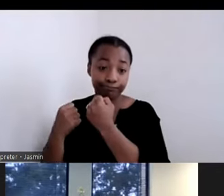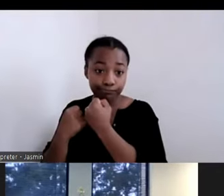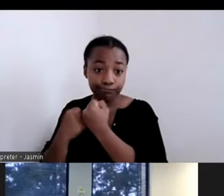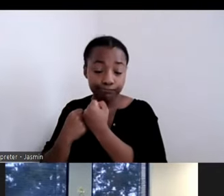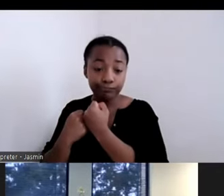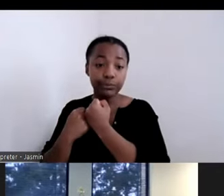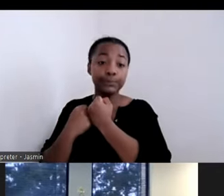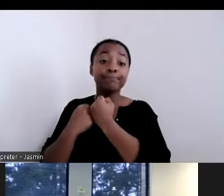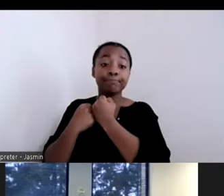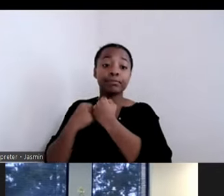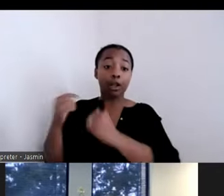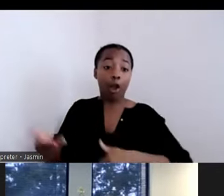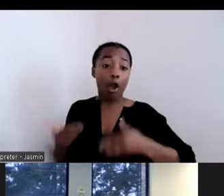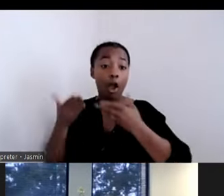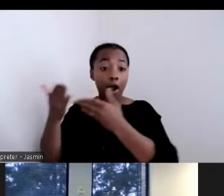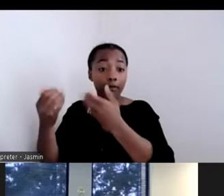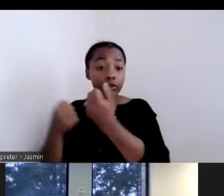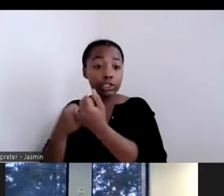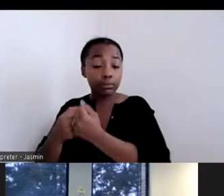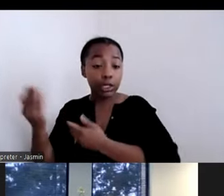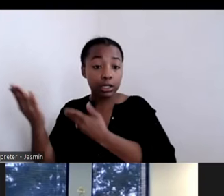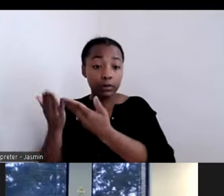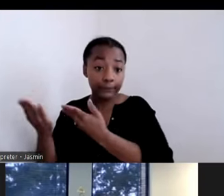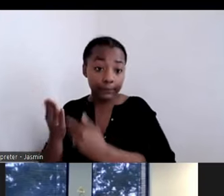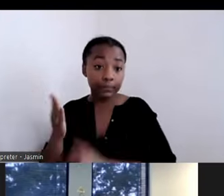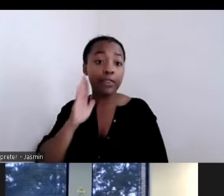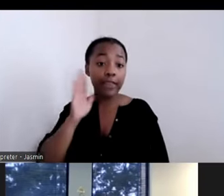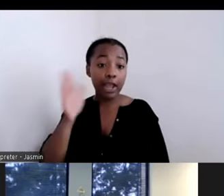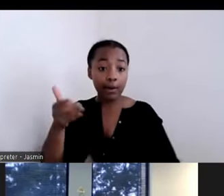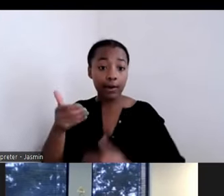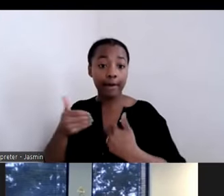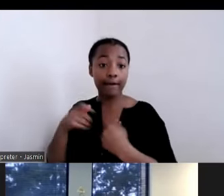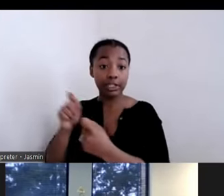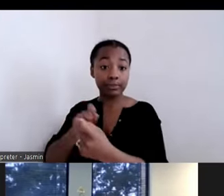have a point of contact at Alliance, so that if there was a tenancy issue, that they